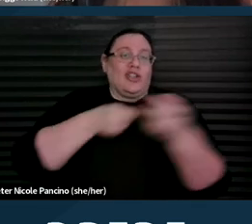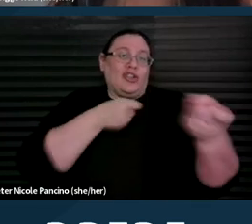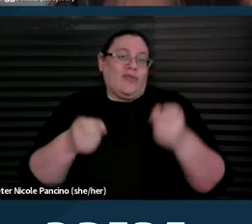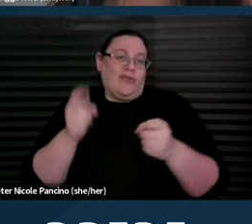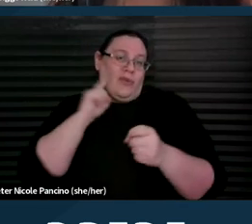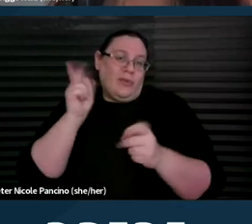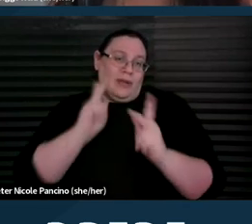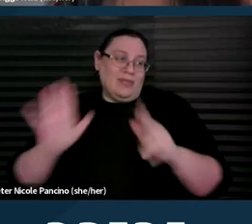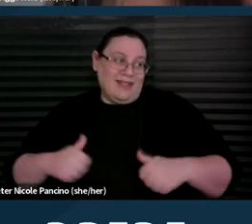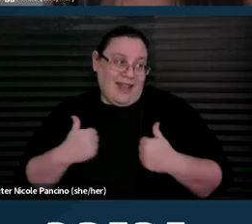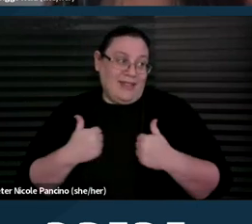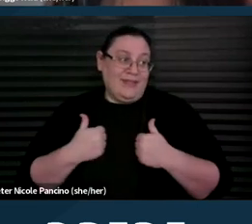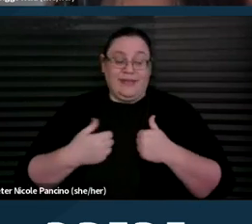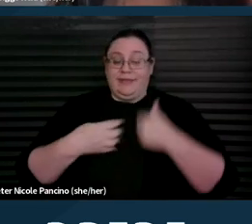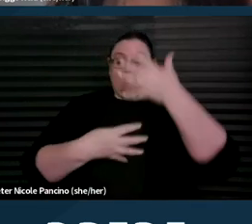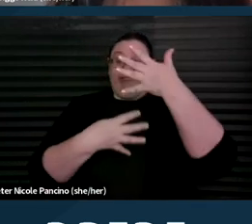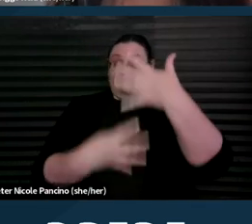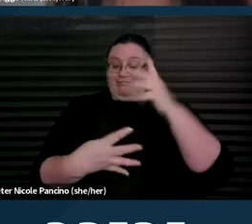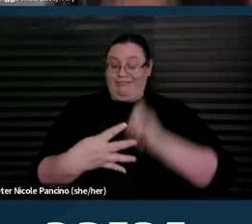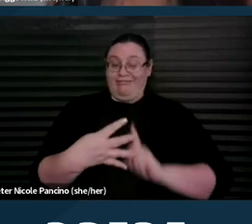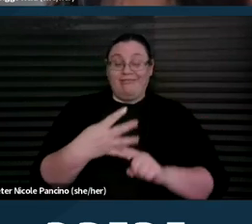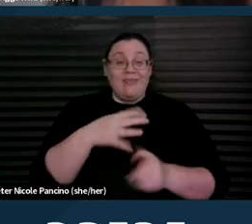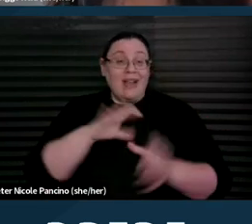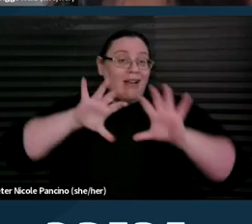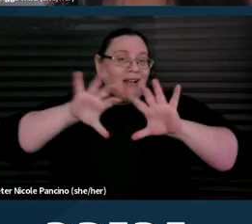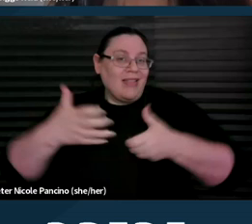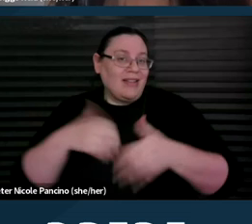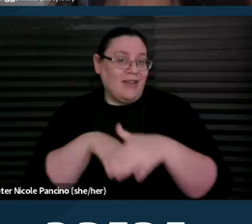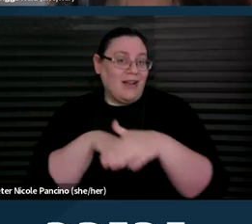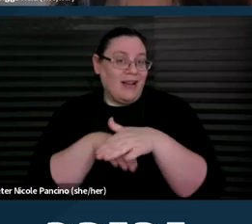Collective access, bringing flexibility and creative nuance